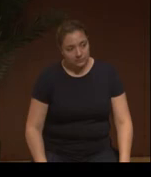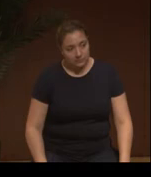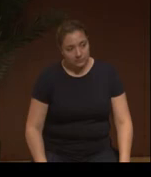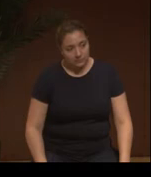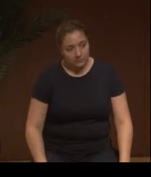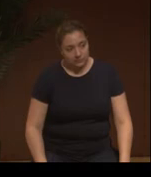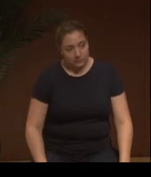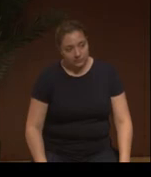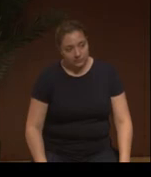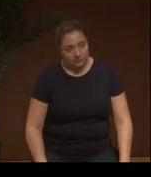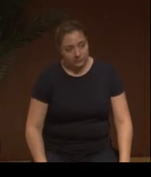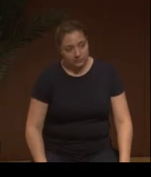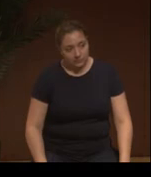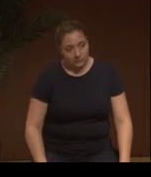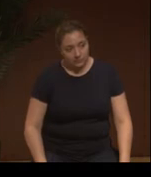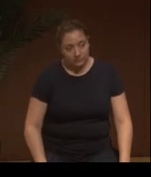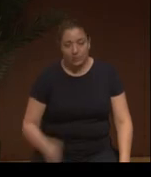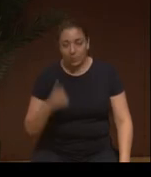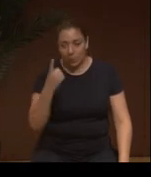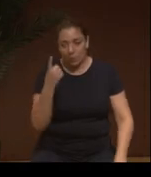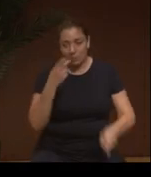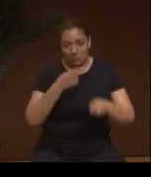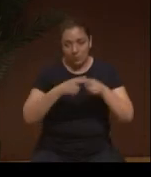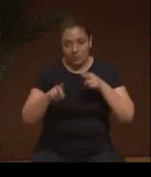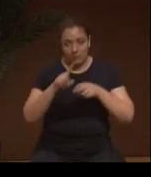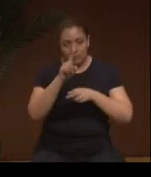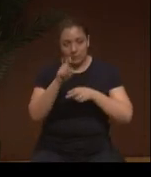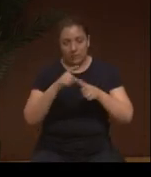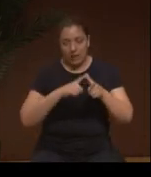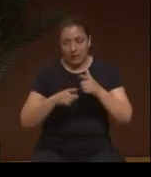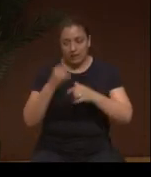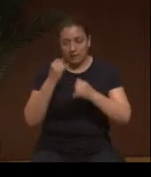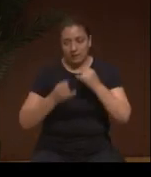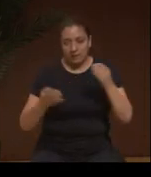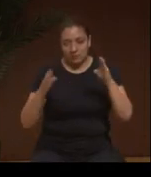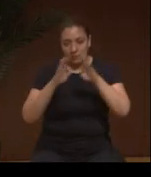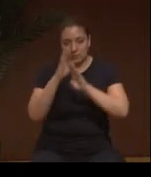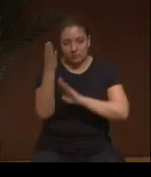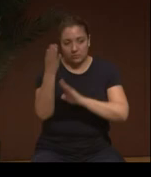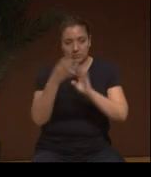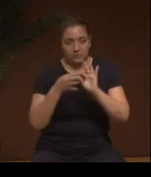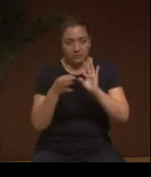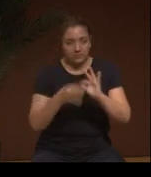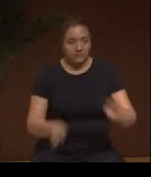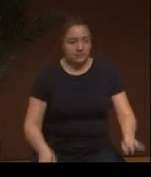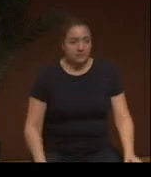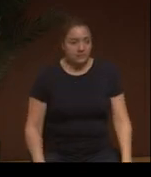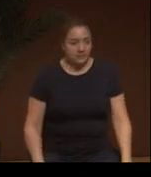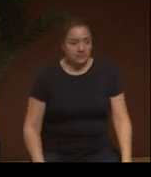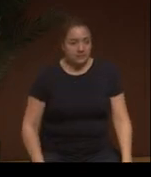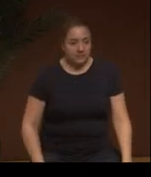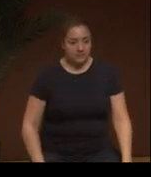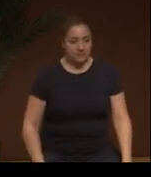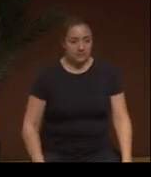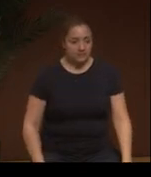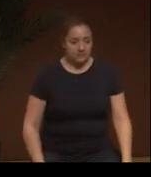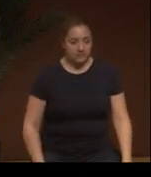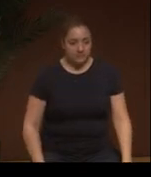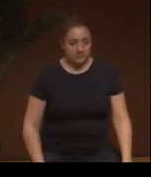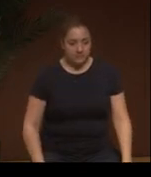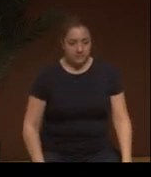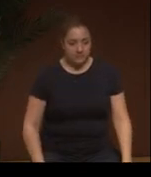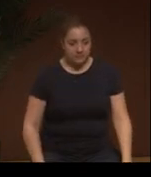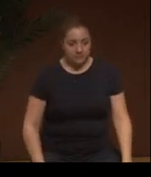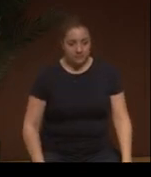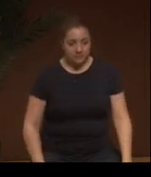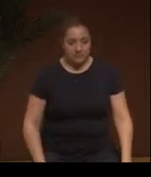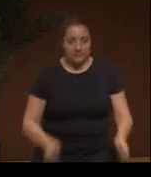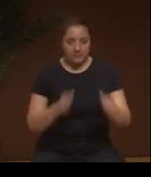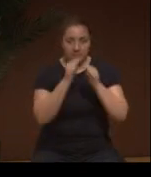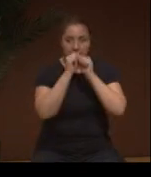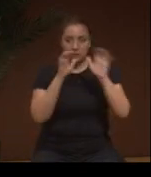Thank you, grandmother.